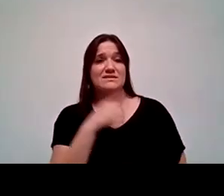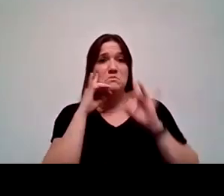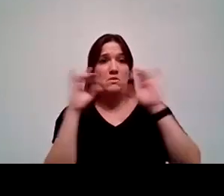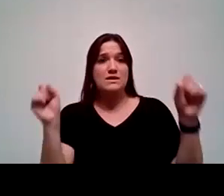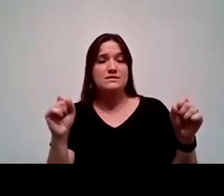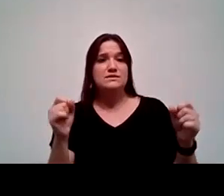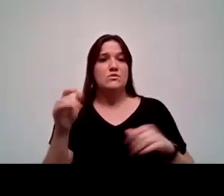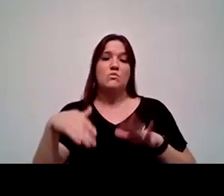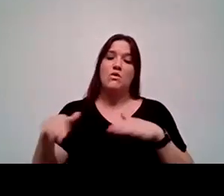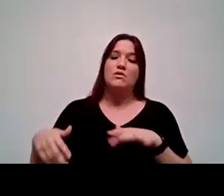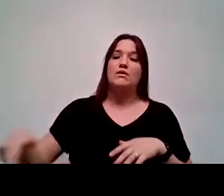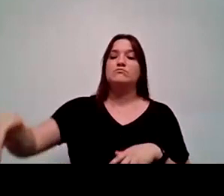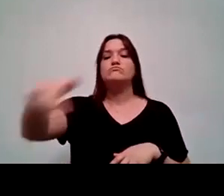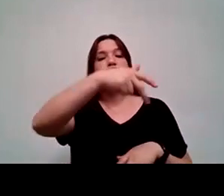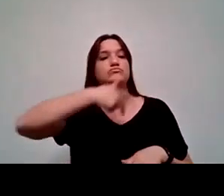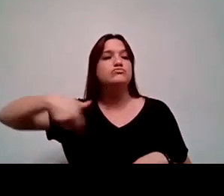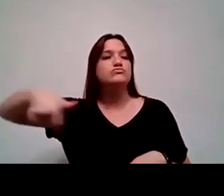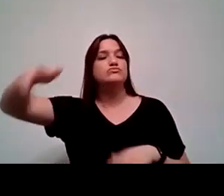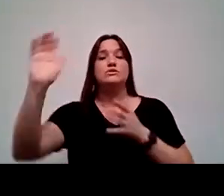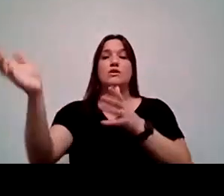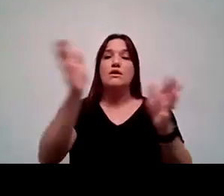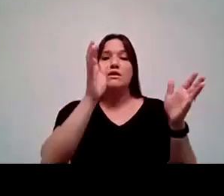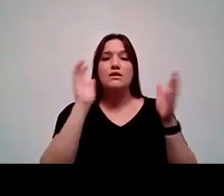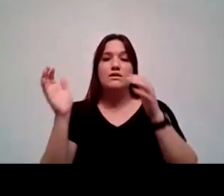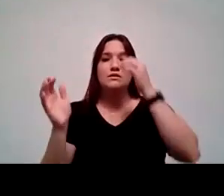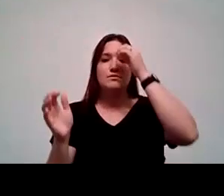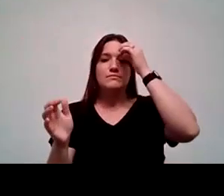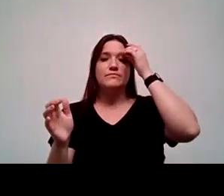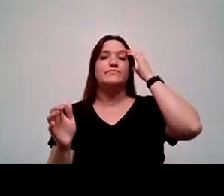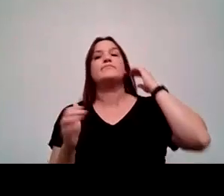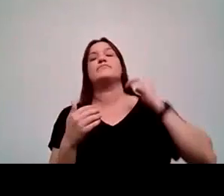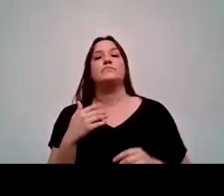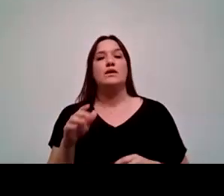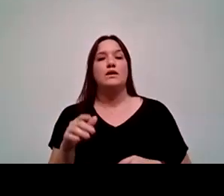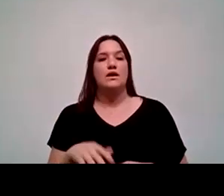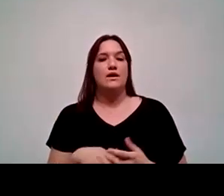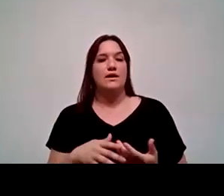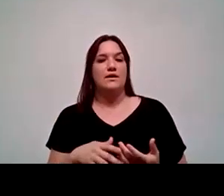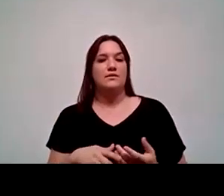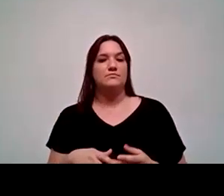walking around campus, greeting them, talking to them. I often walk around with students and just just walk with them.